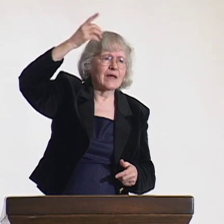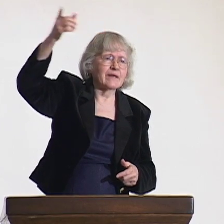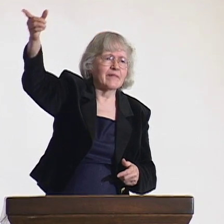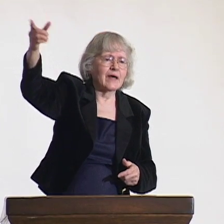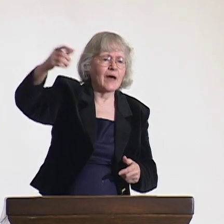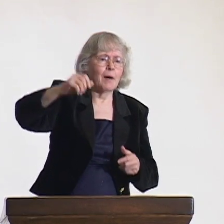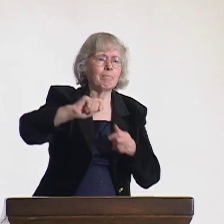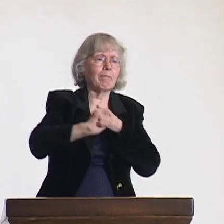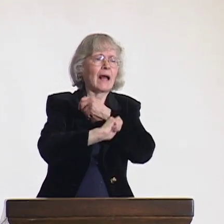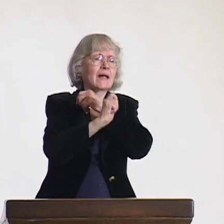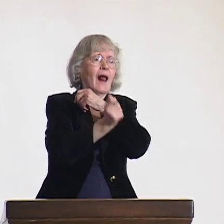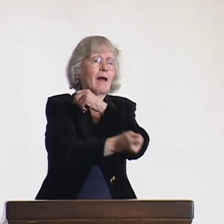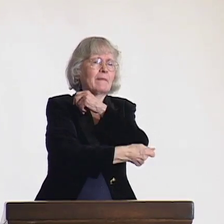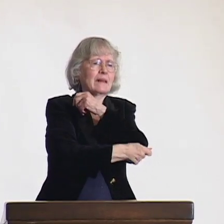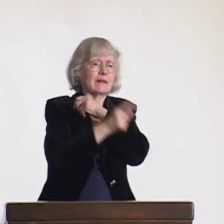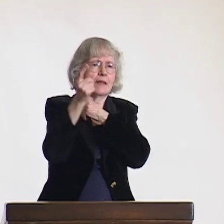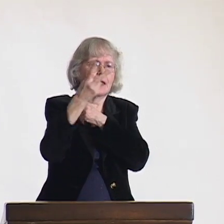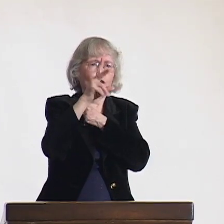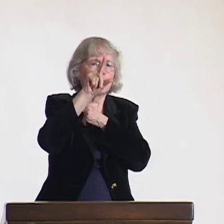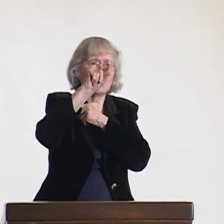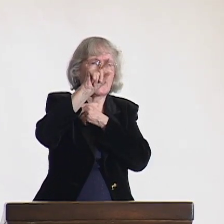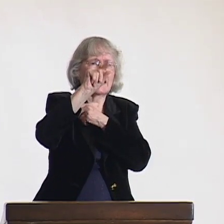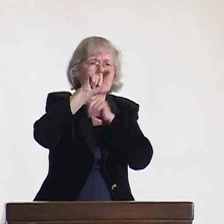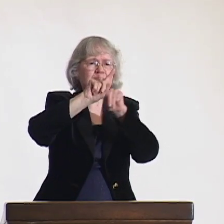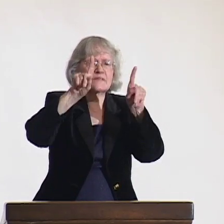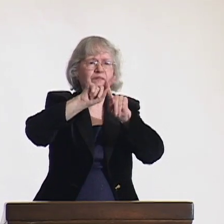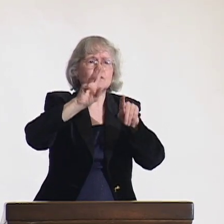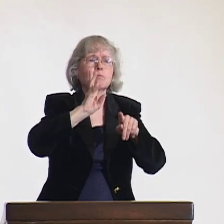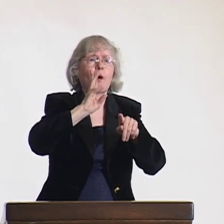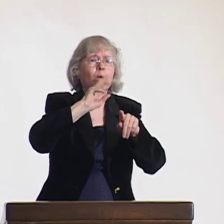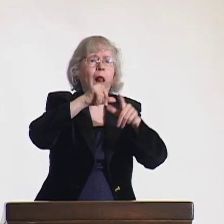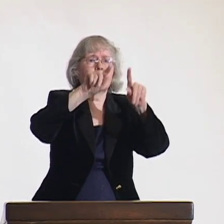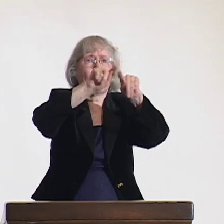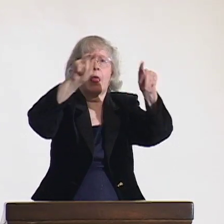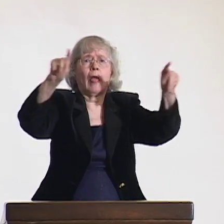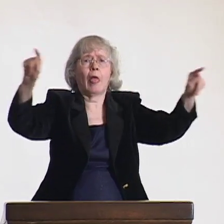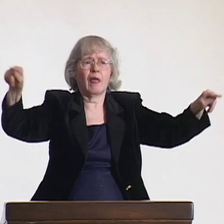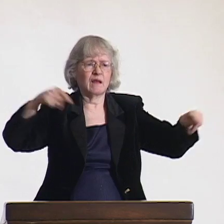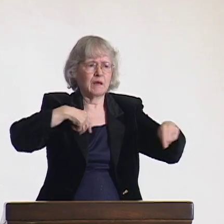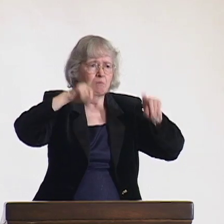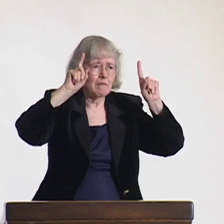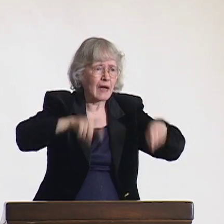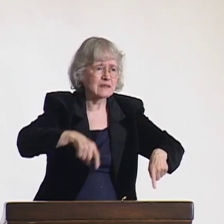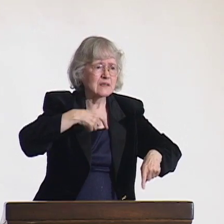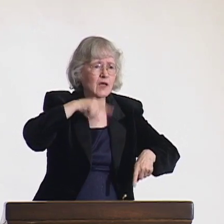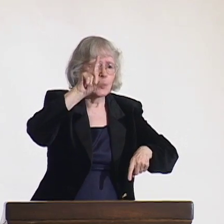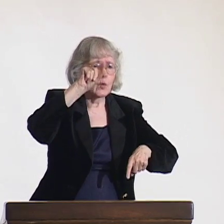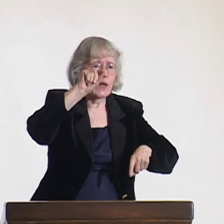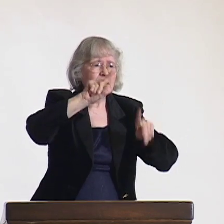When you talk to governments, you have to talk to them, and you have to assure them.